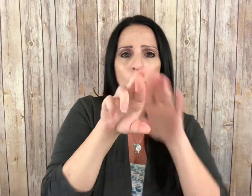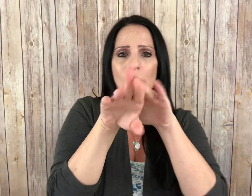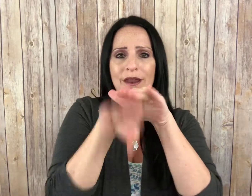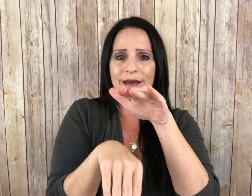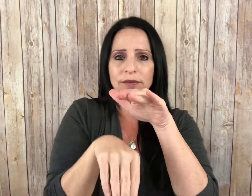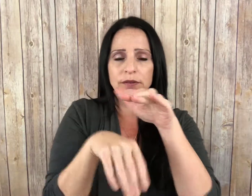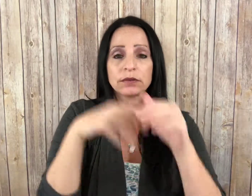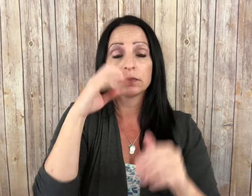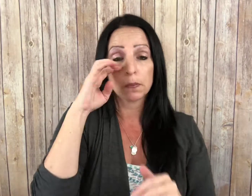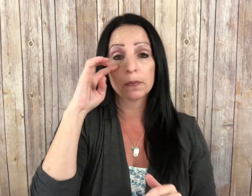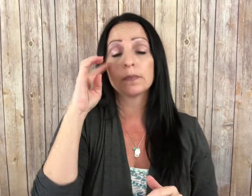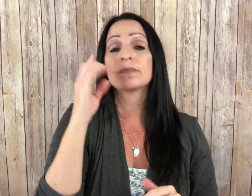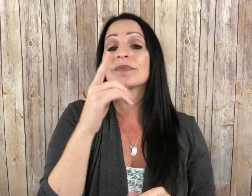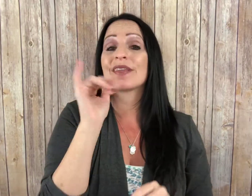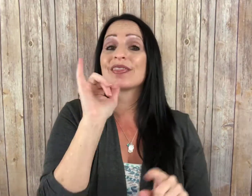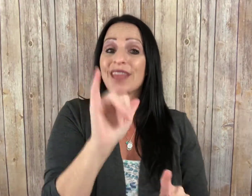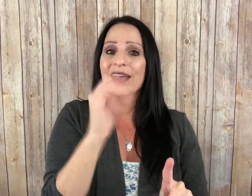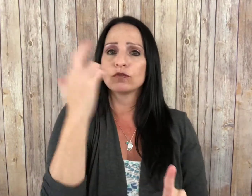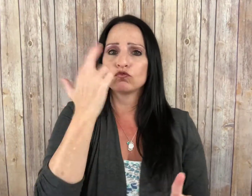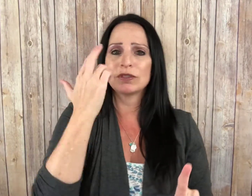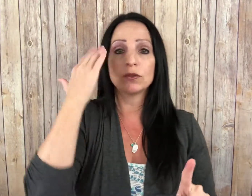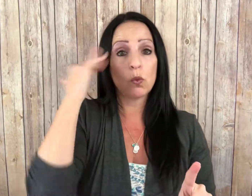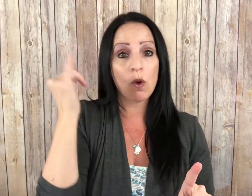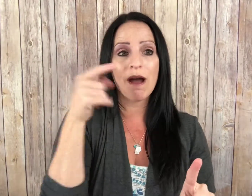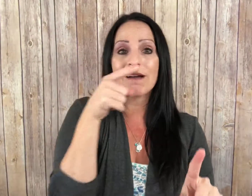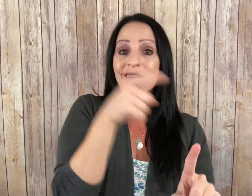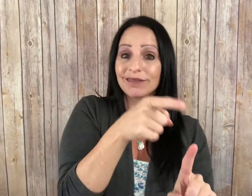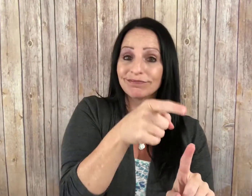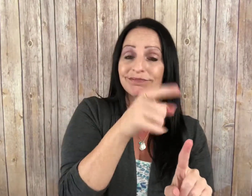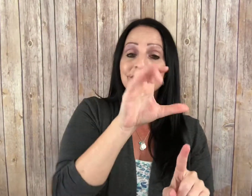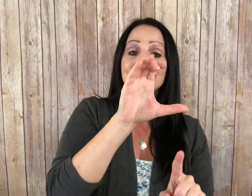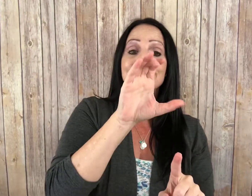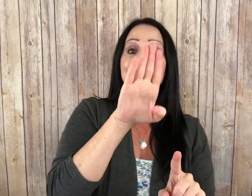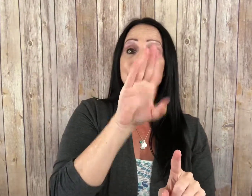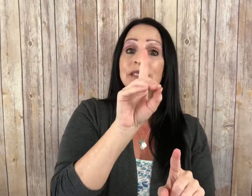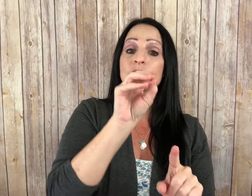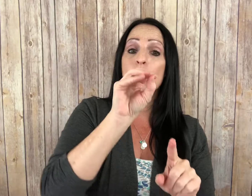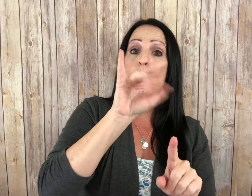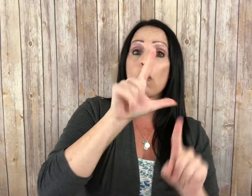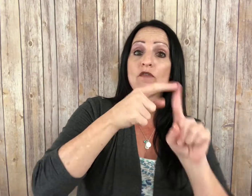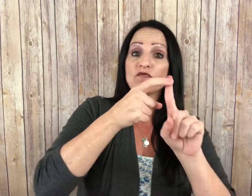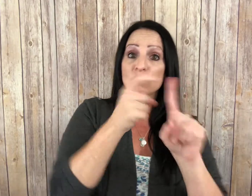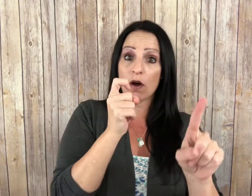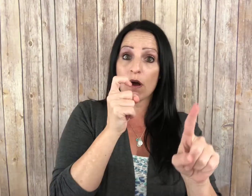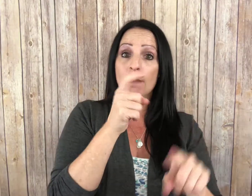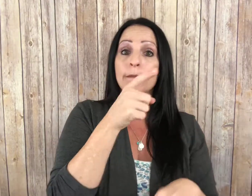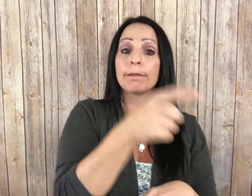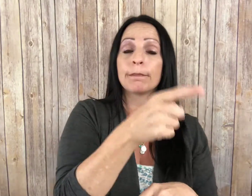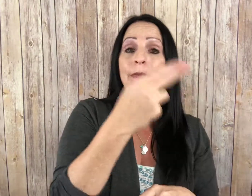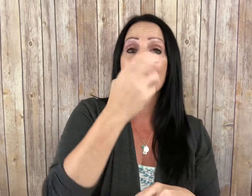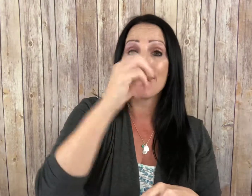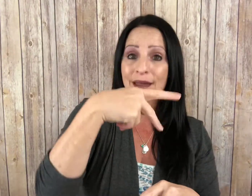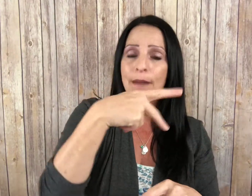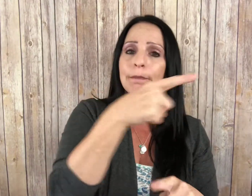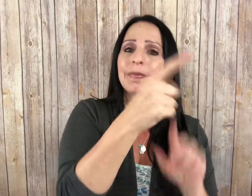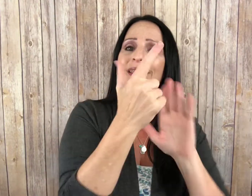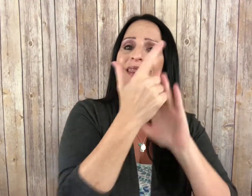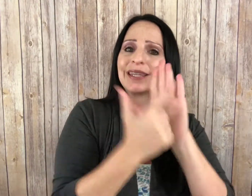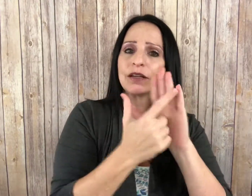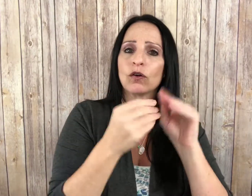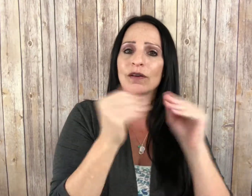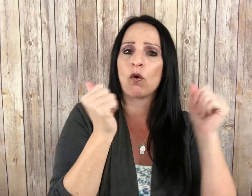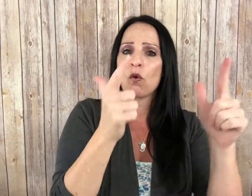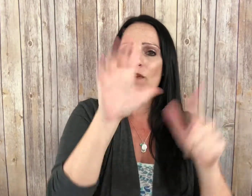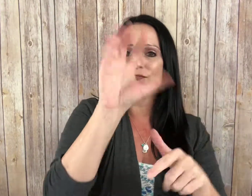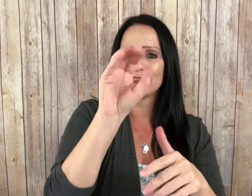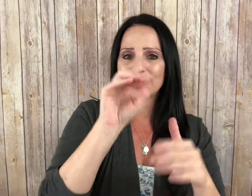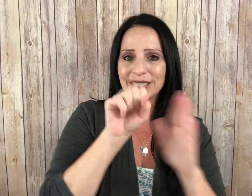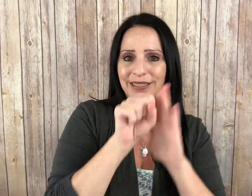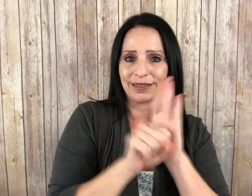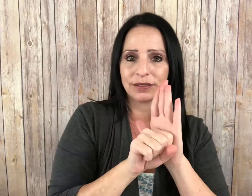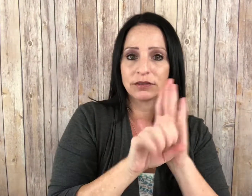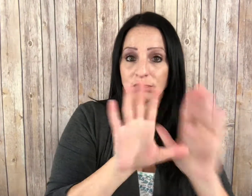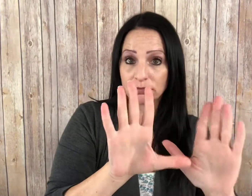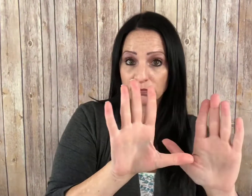That is the reason why CBD from hemp is legal in 50 states.